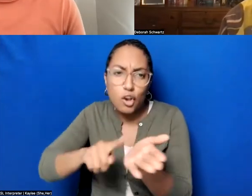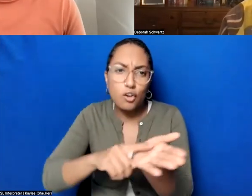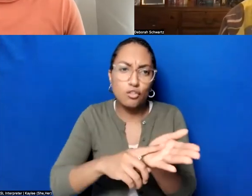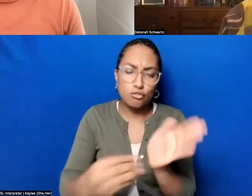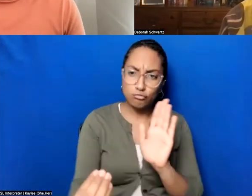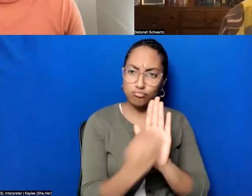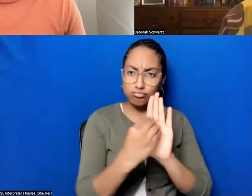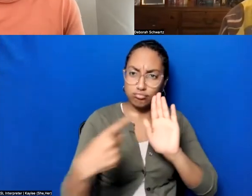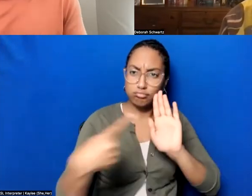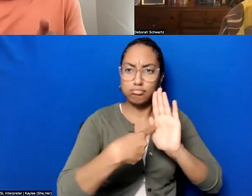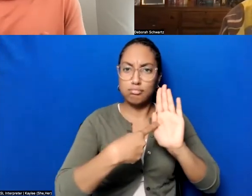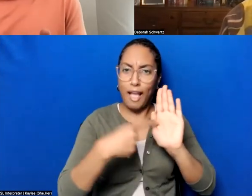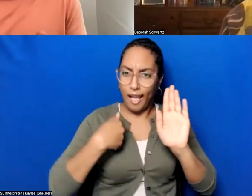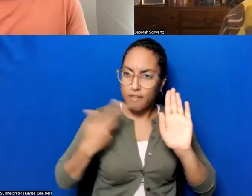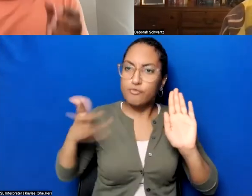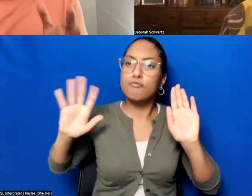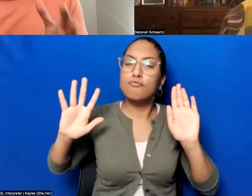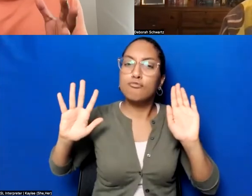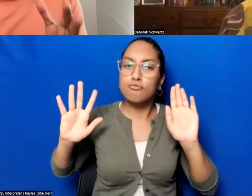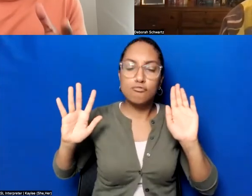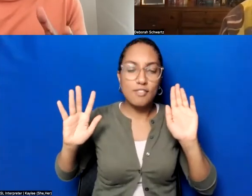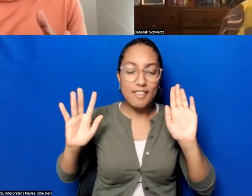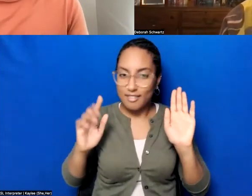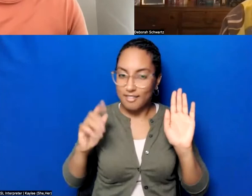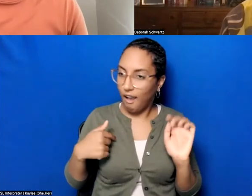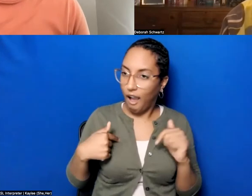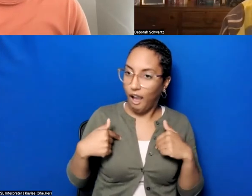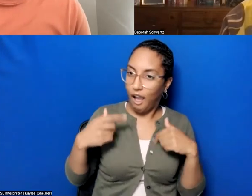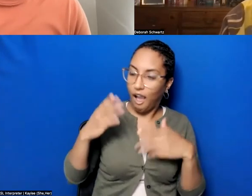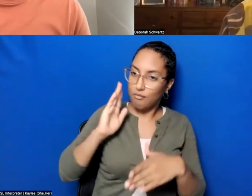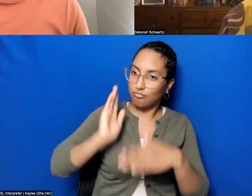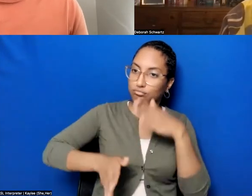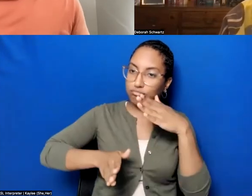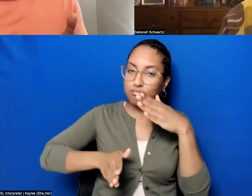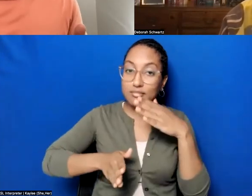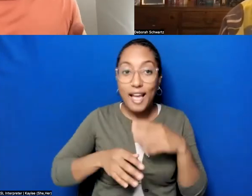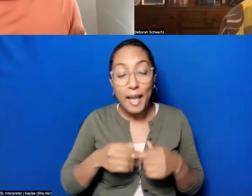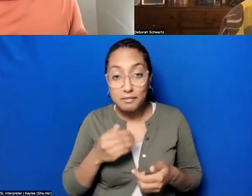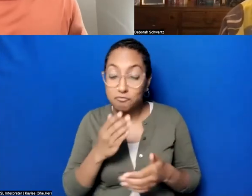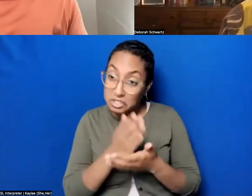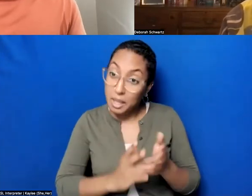people that is like, that's their jam like that is what they do but the there is- there is a,